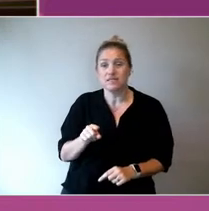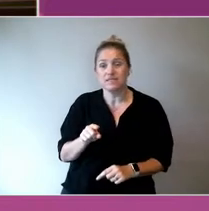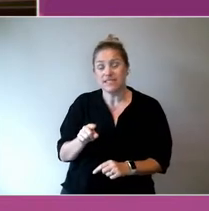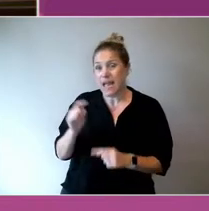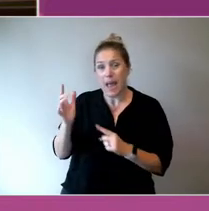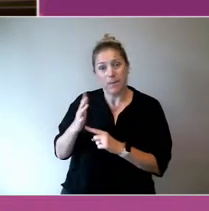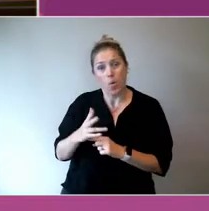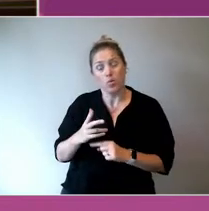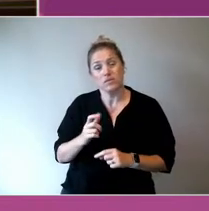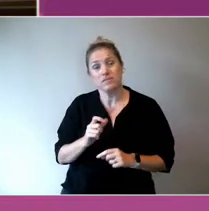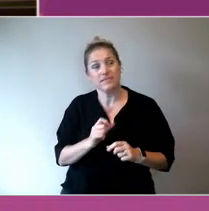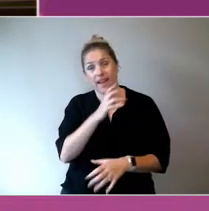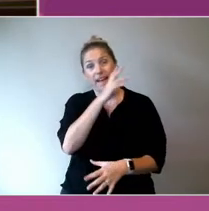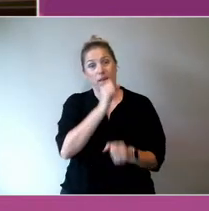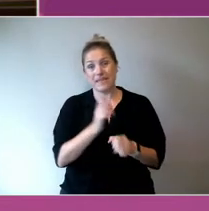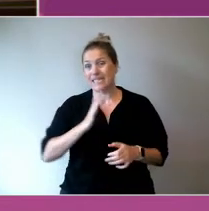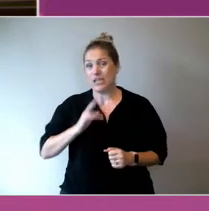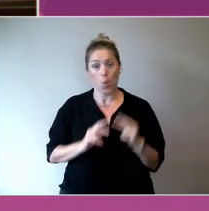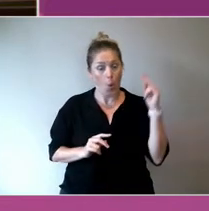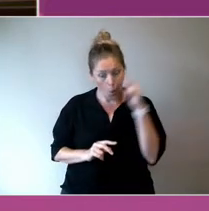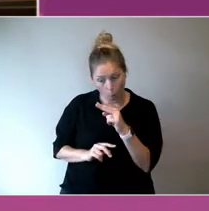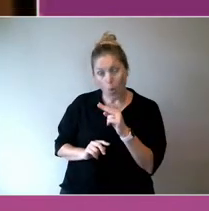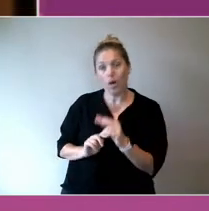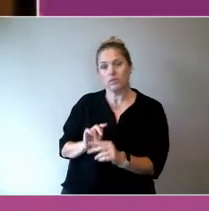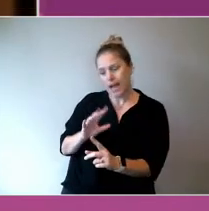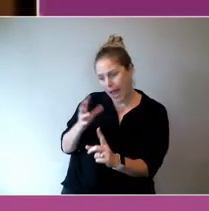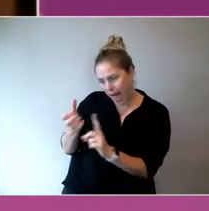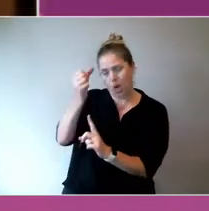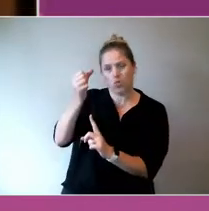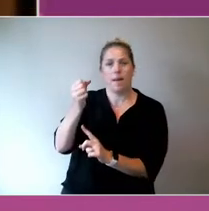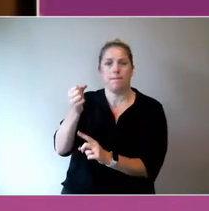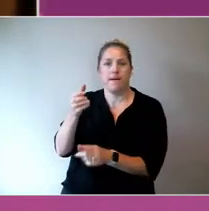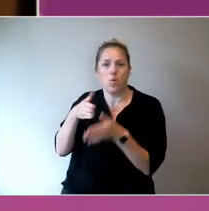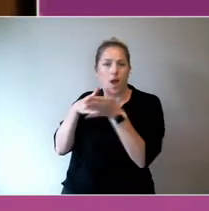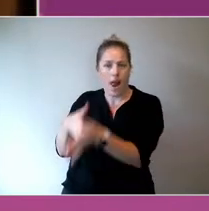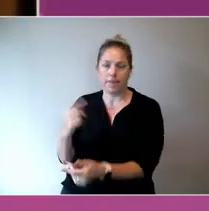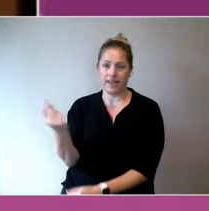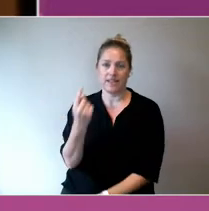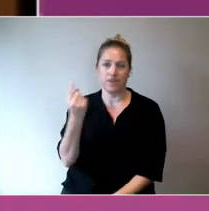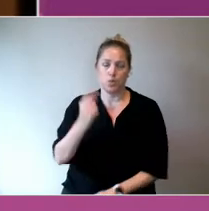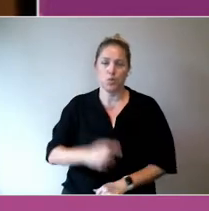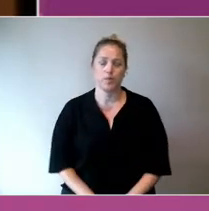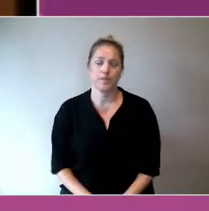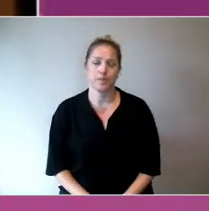Think we've got someone in the front row who has a question.